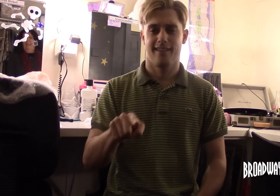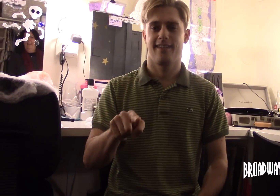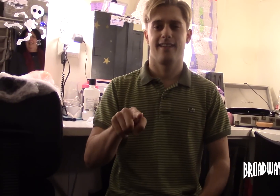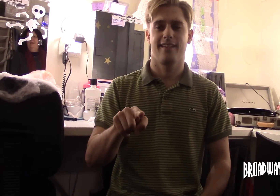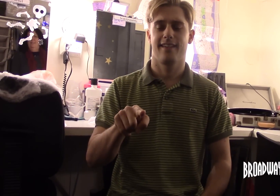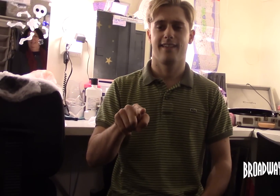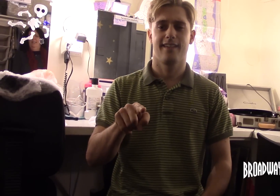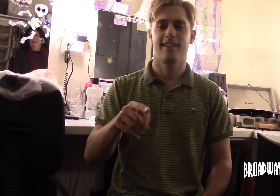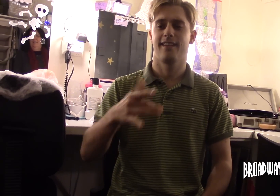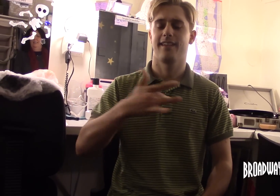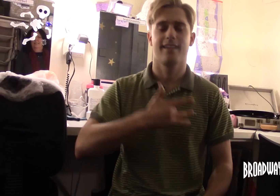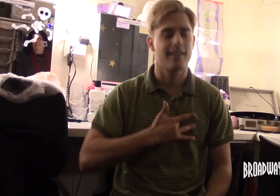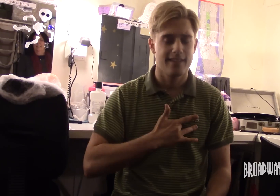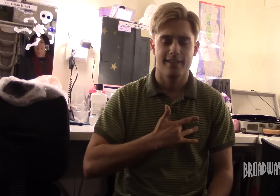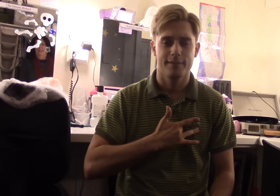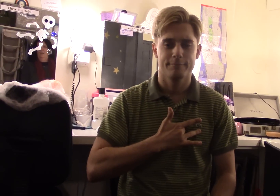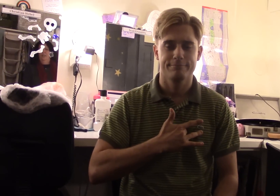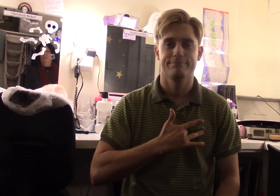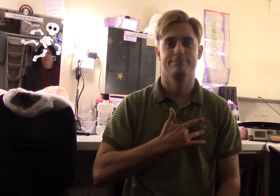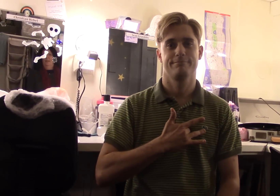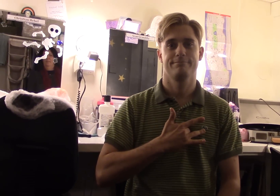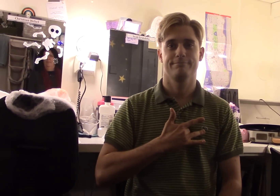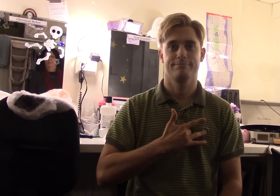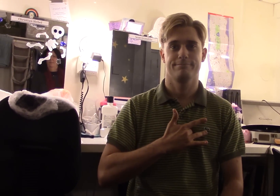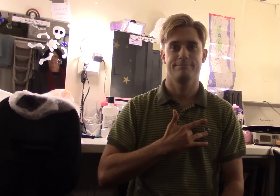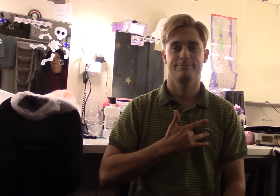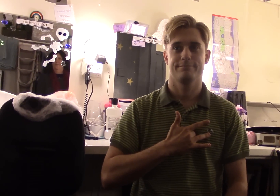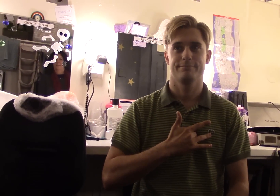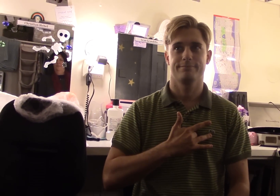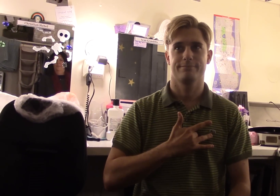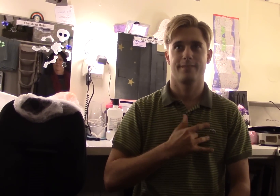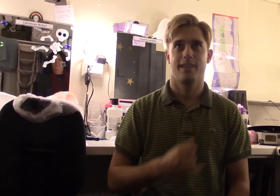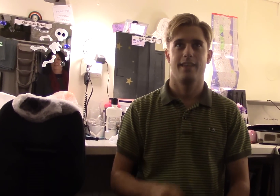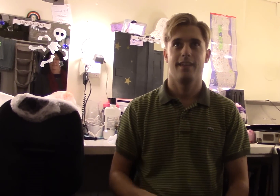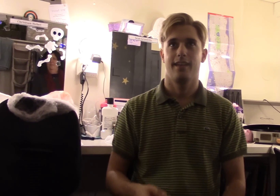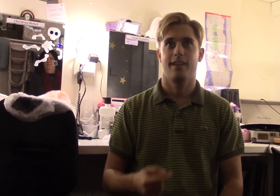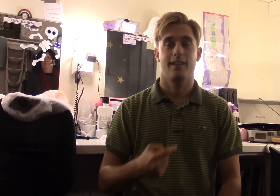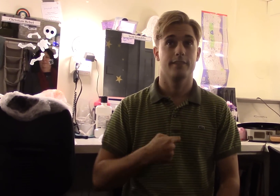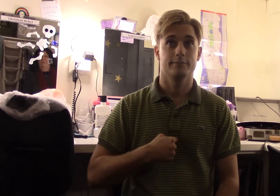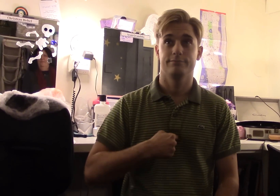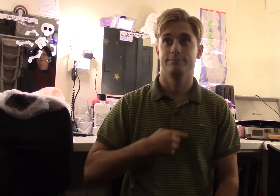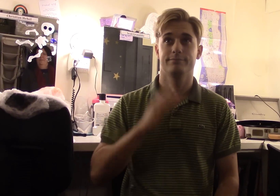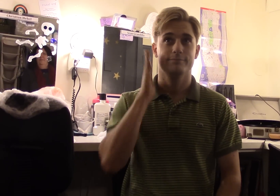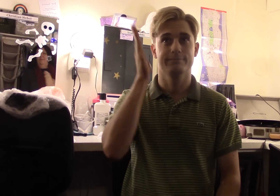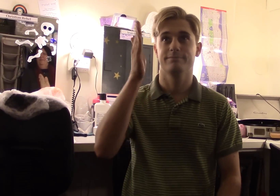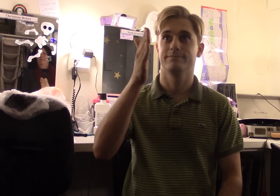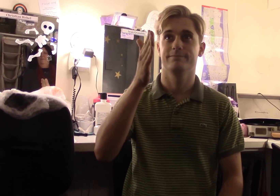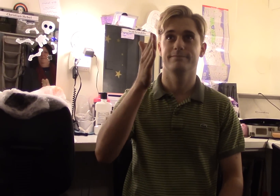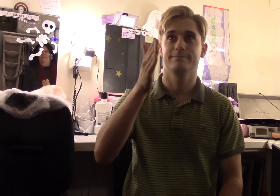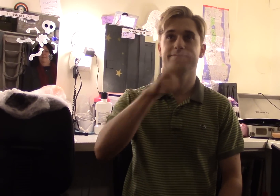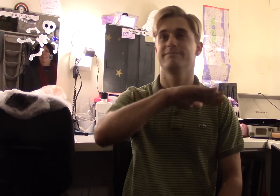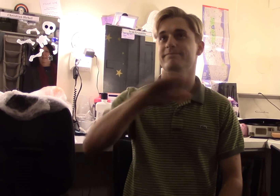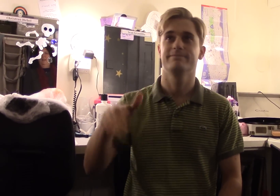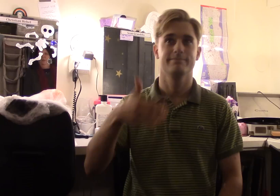I can't even say how touched I am I will never